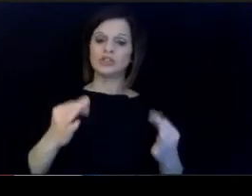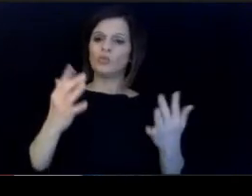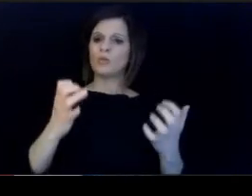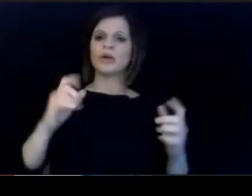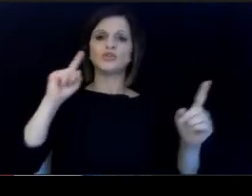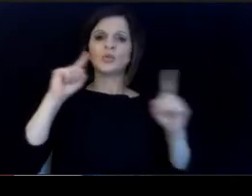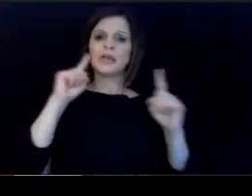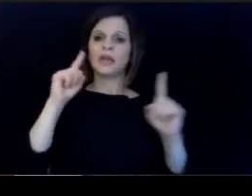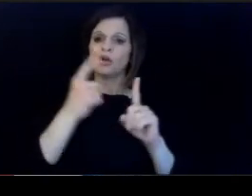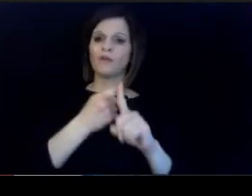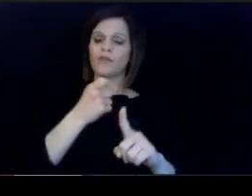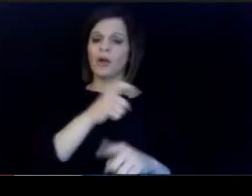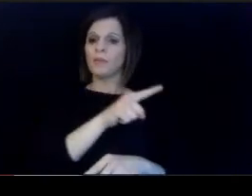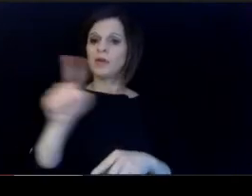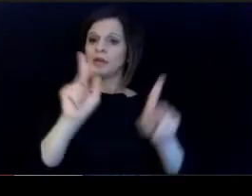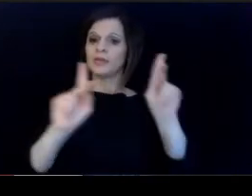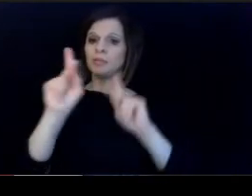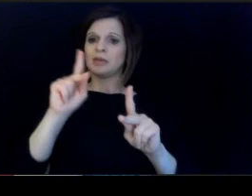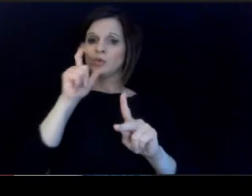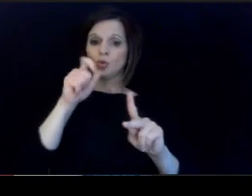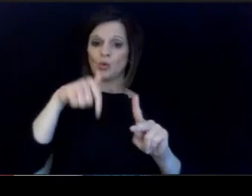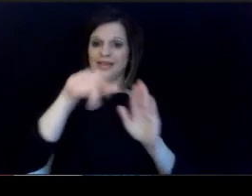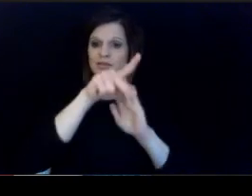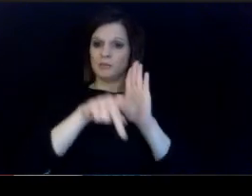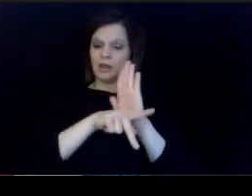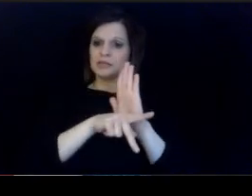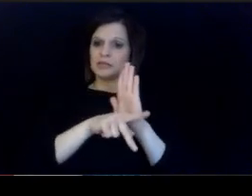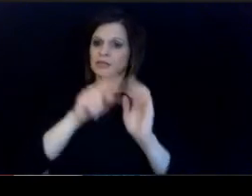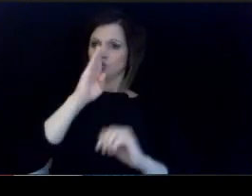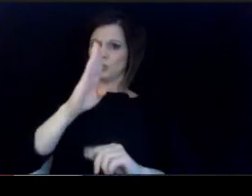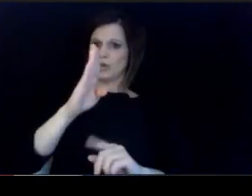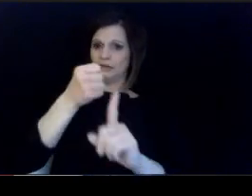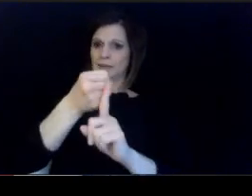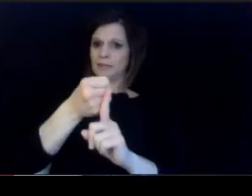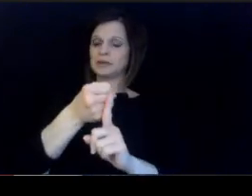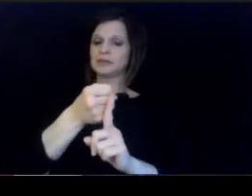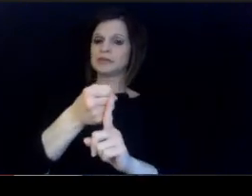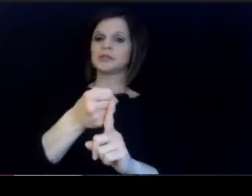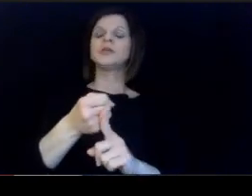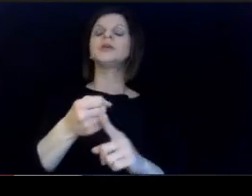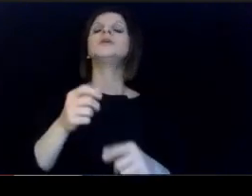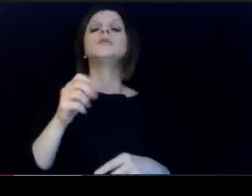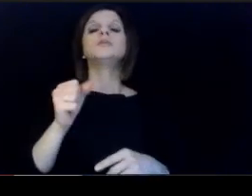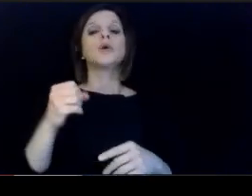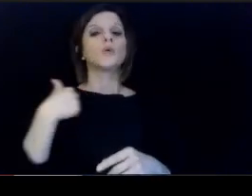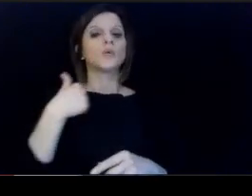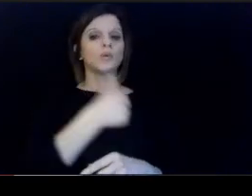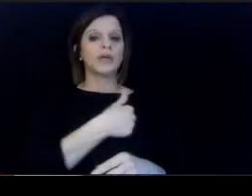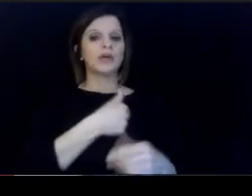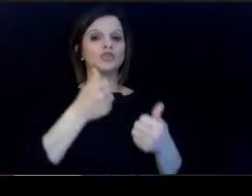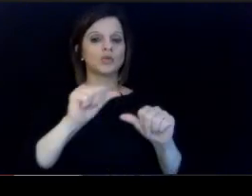From the folks that these policies directly impact. and so we're committed to continue to work to improve.